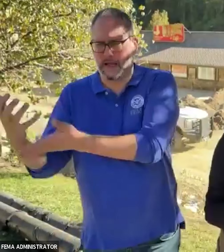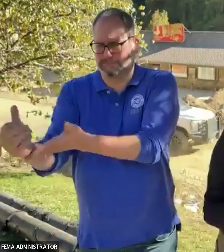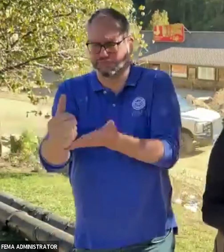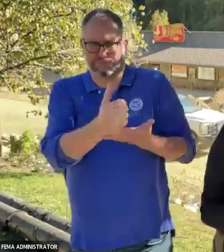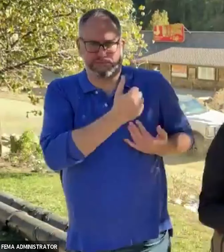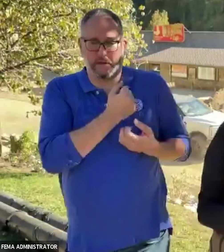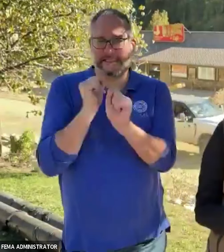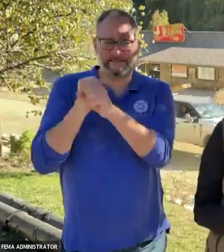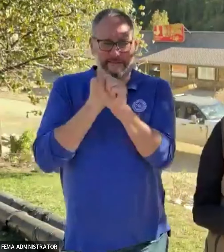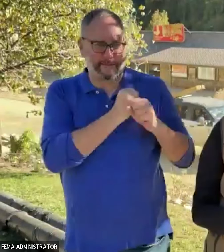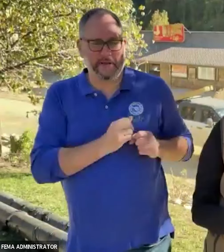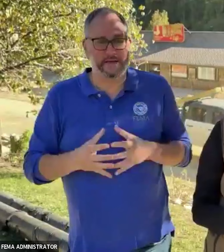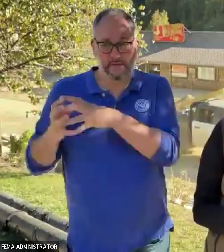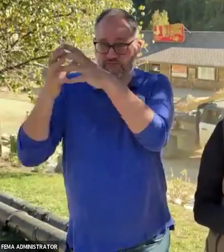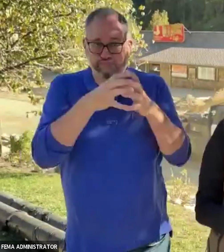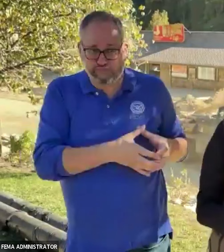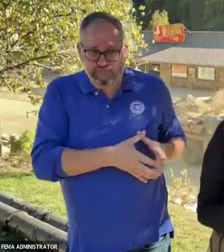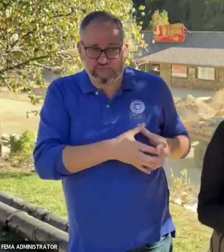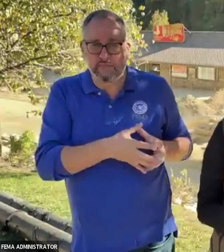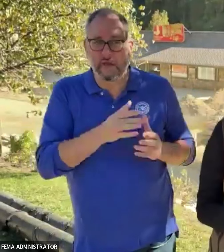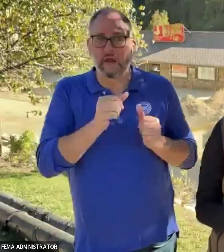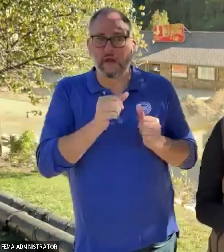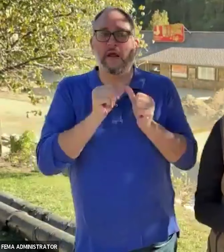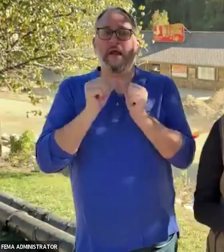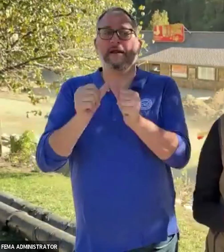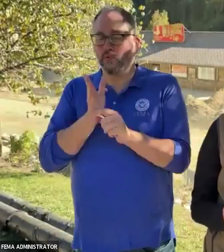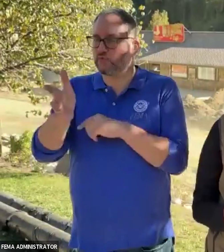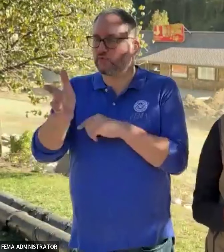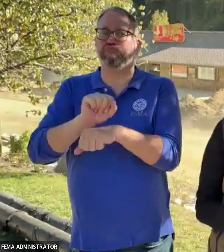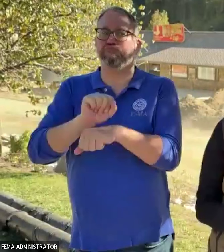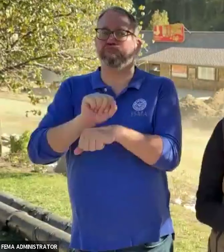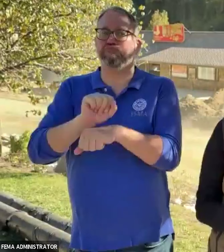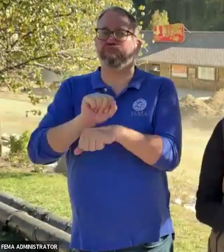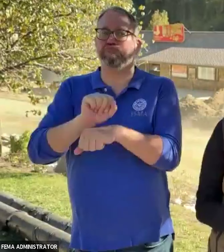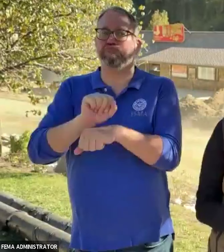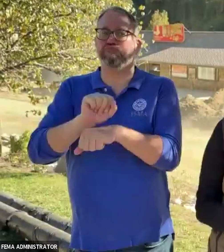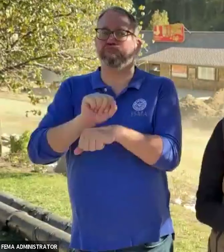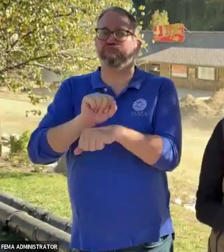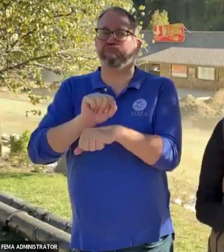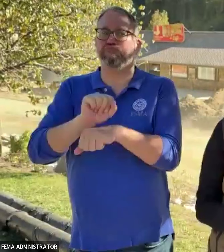but after they knew they were safe, they continued on and completed their mission. And I listened to the